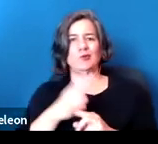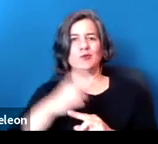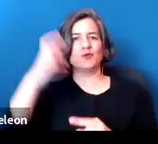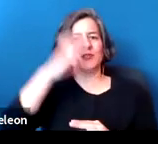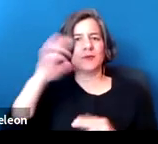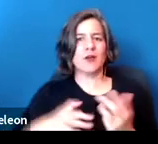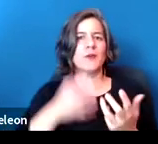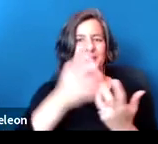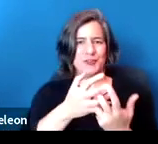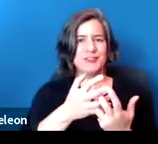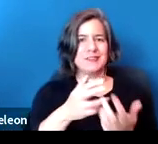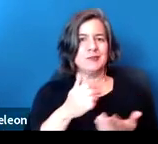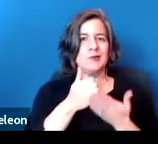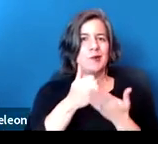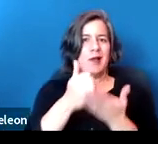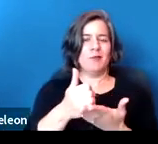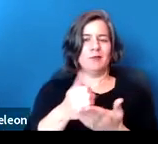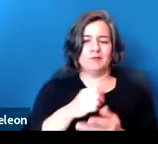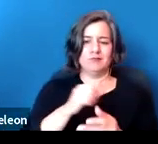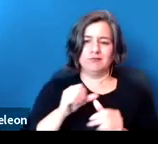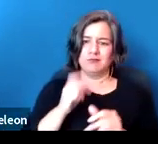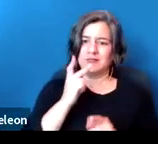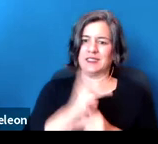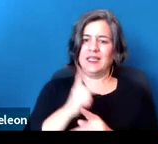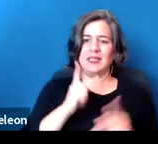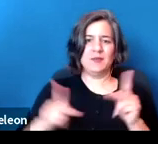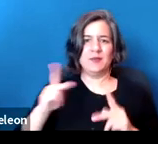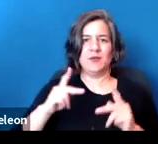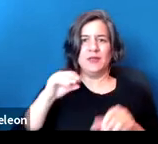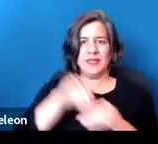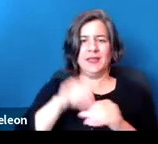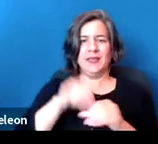to help keep people housed during this crisis.